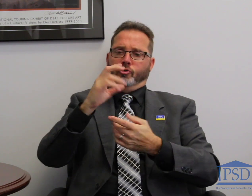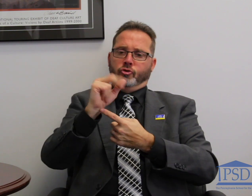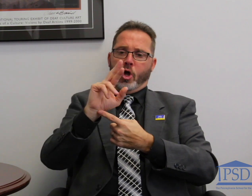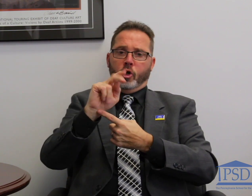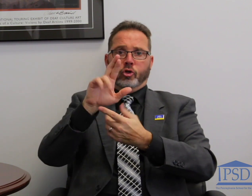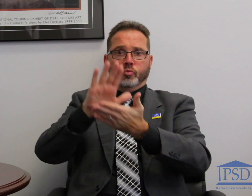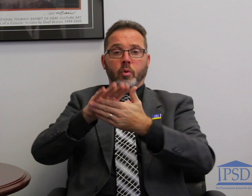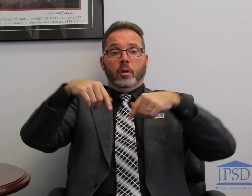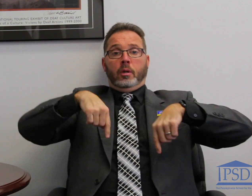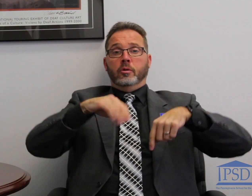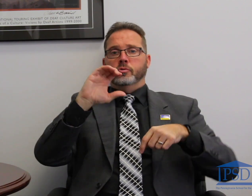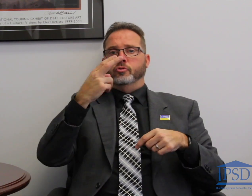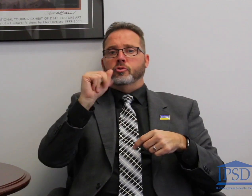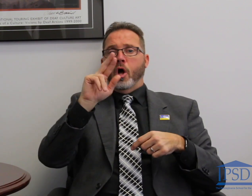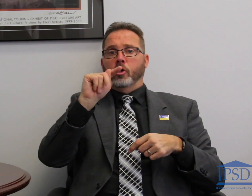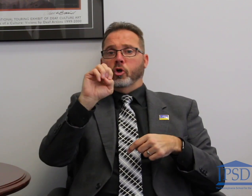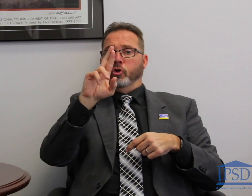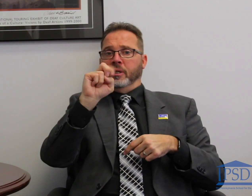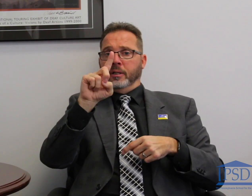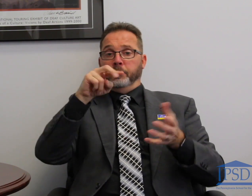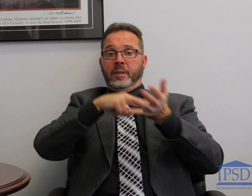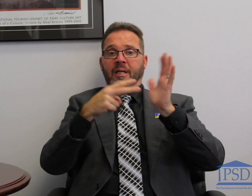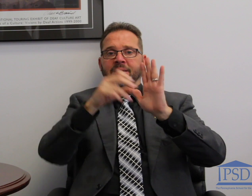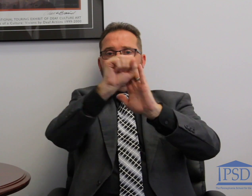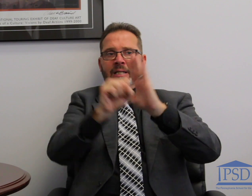other three. PSD is a chartered school so we received